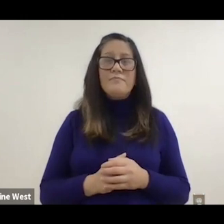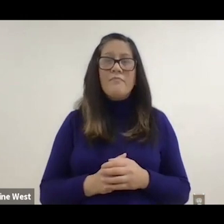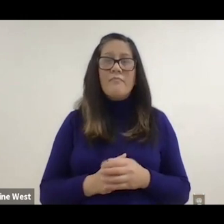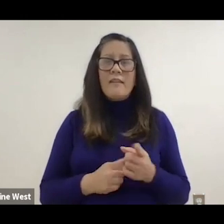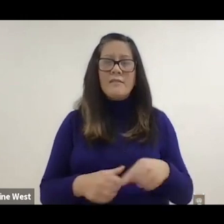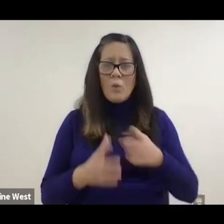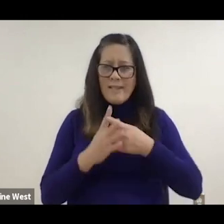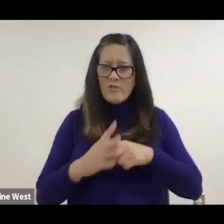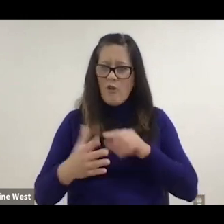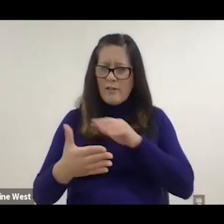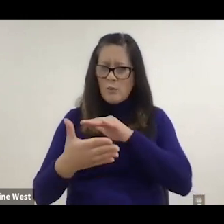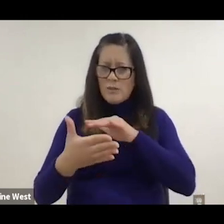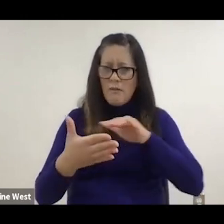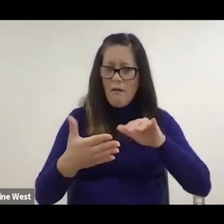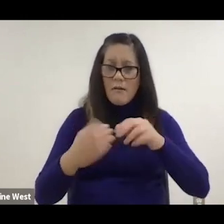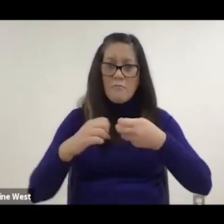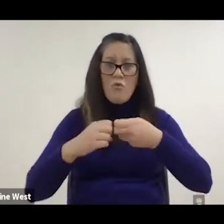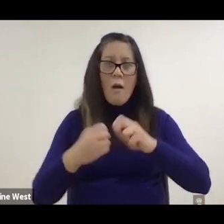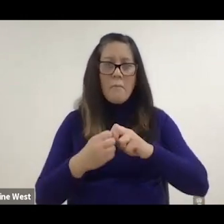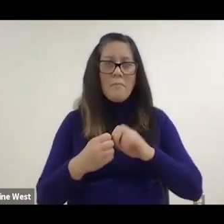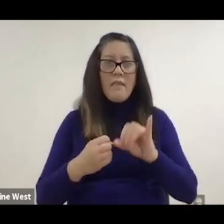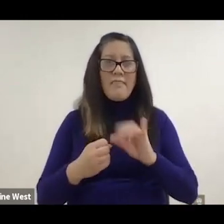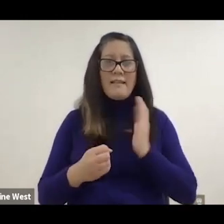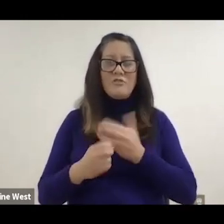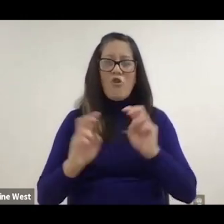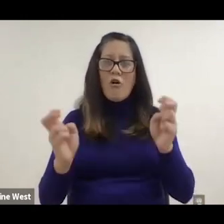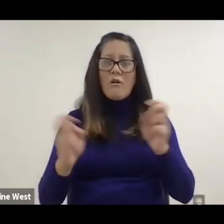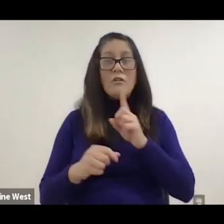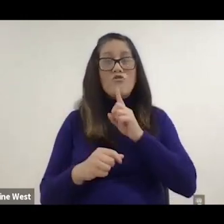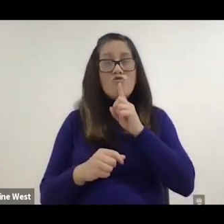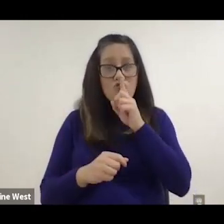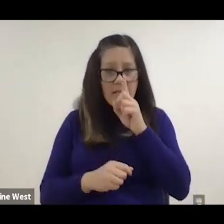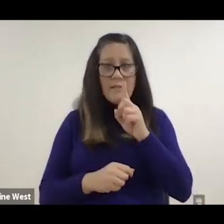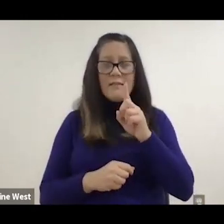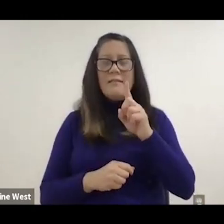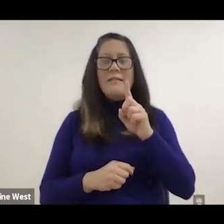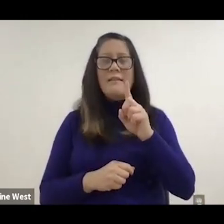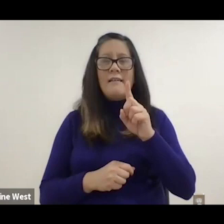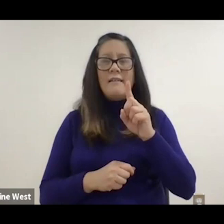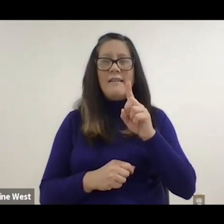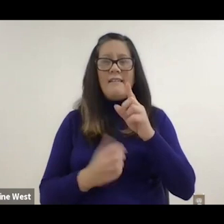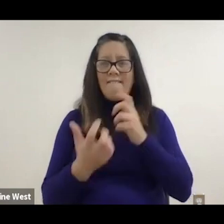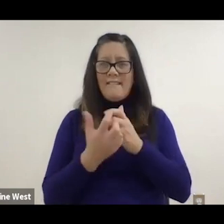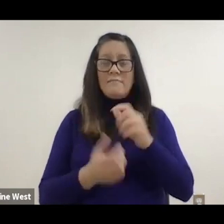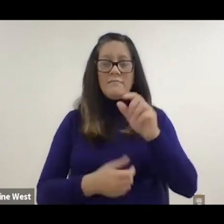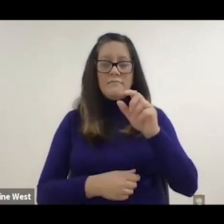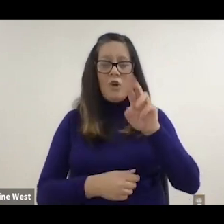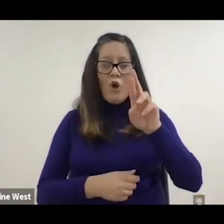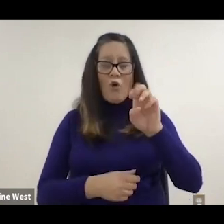So we started study that problem and this is our real fit app and the